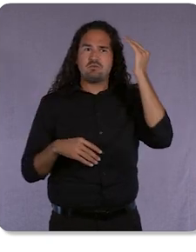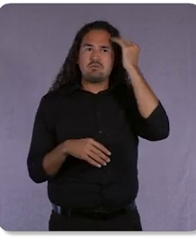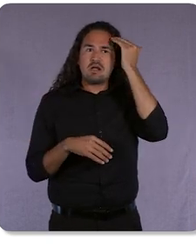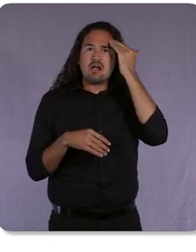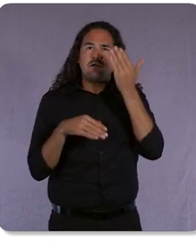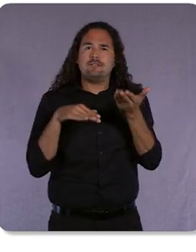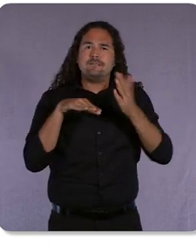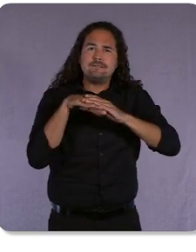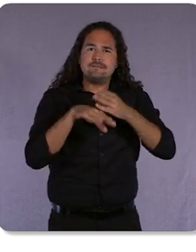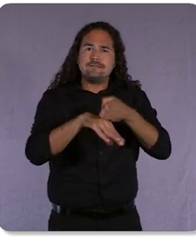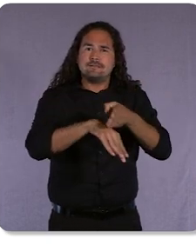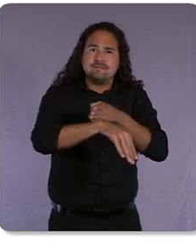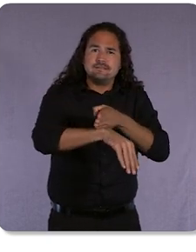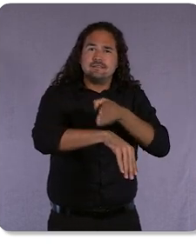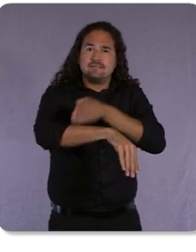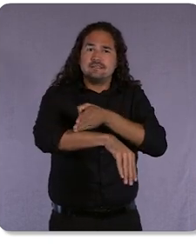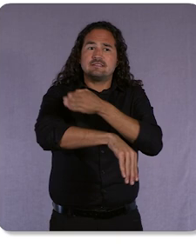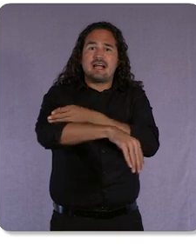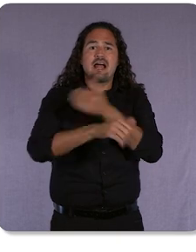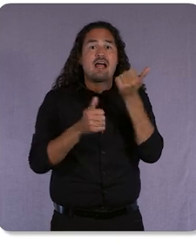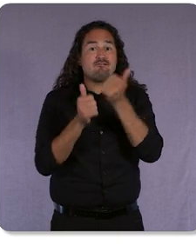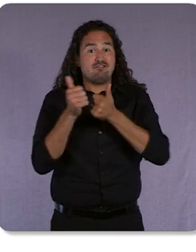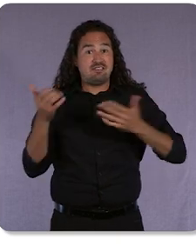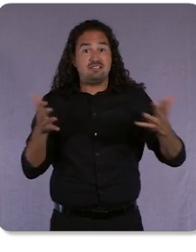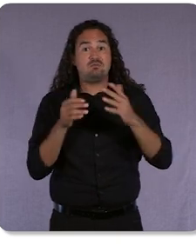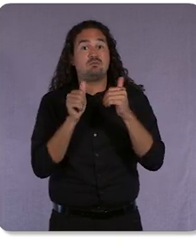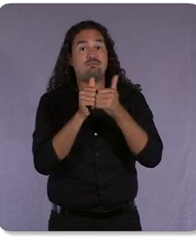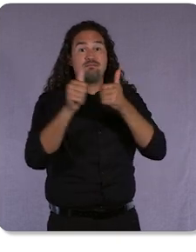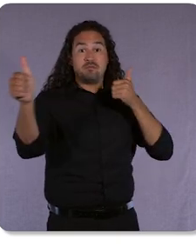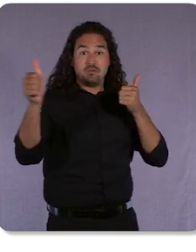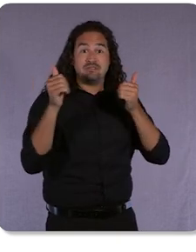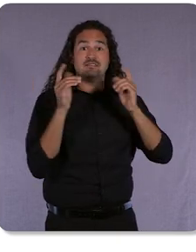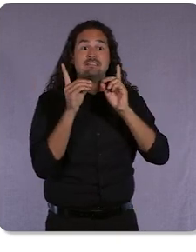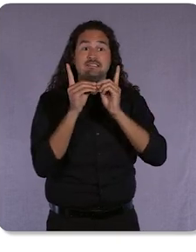of digital transformation led to so many lasting innovations in business and technology.